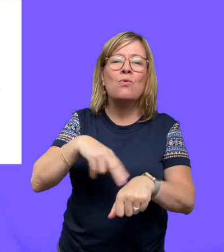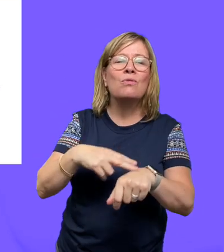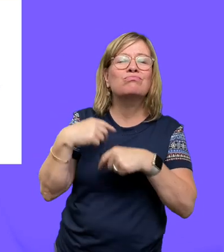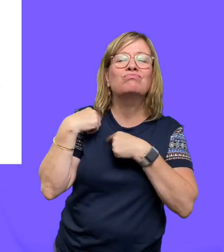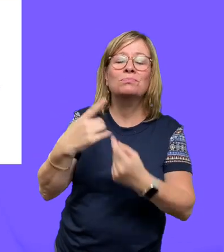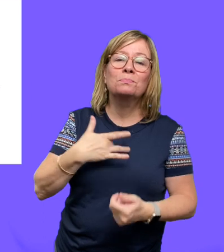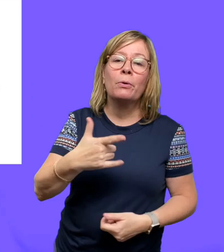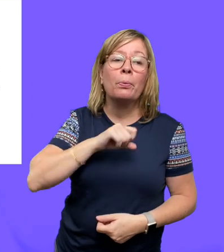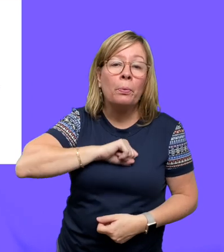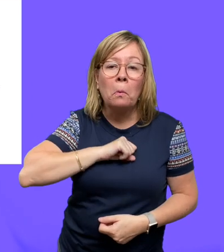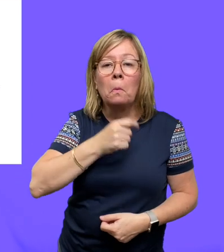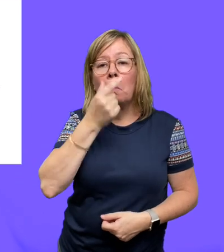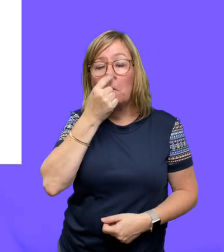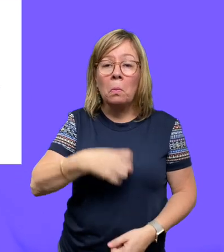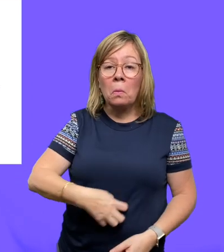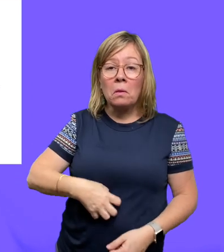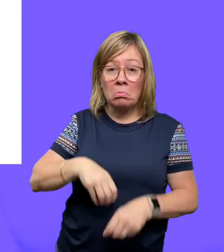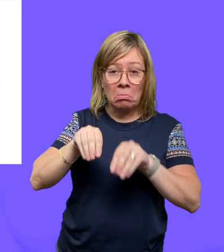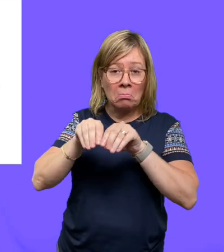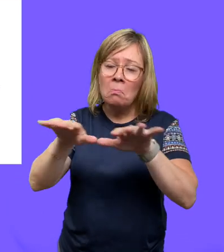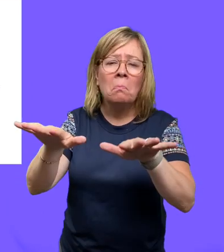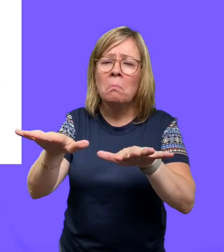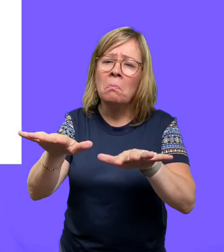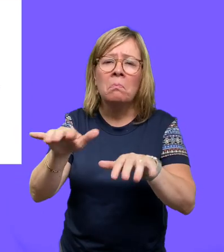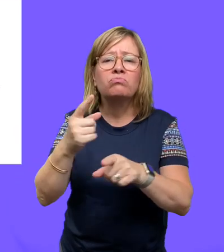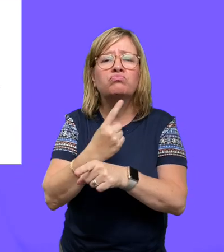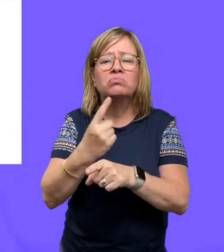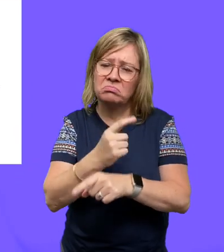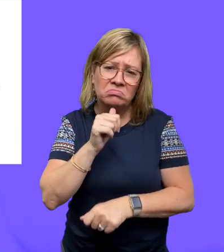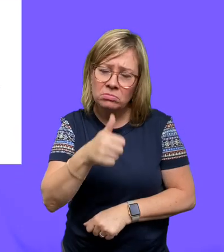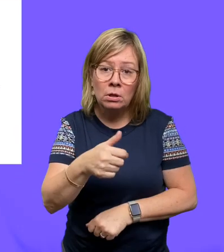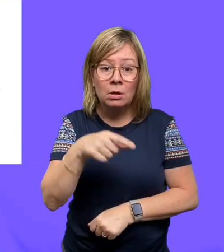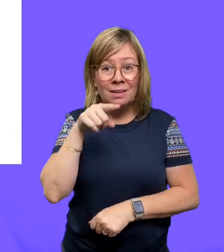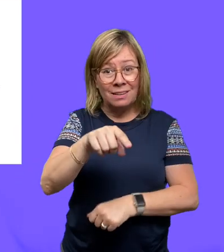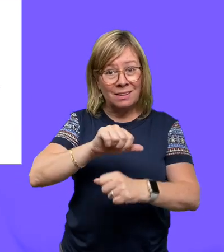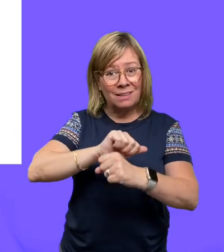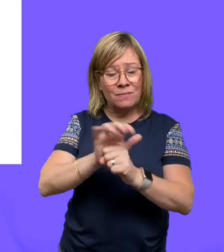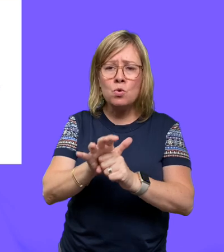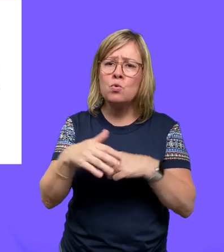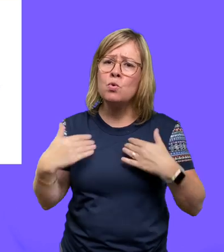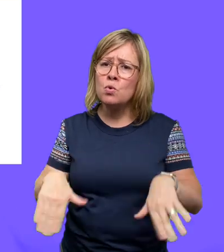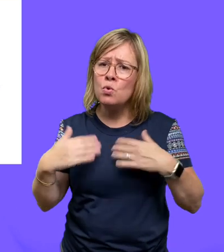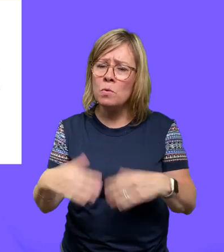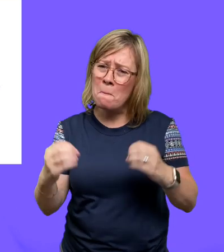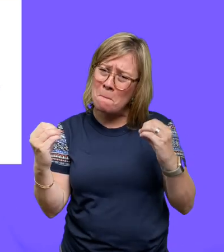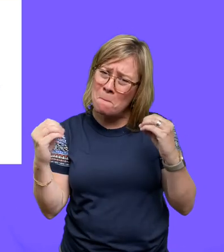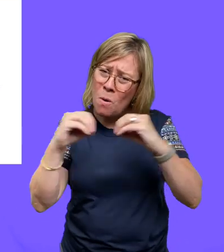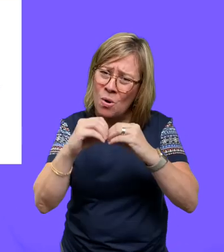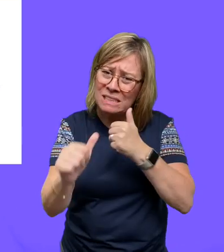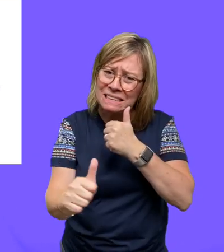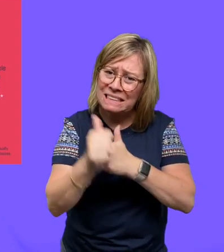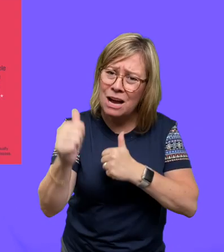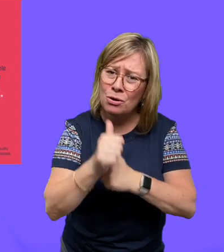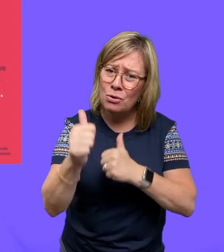typical seasonal cough or cold or stomach upset. It is far more dangerous.